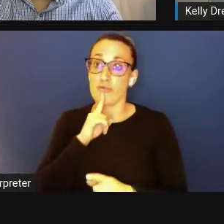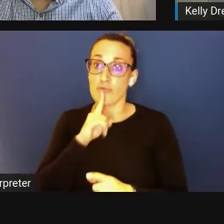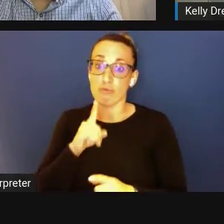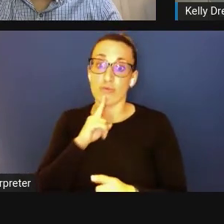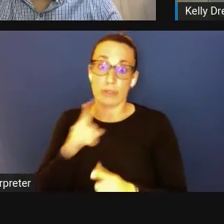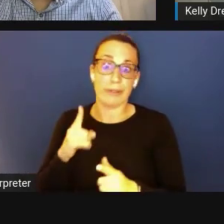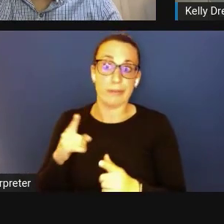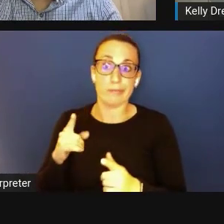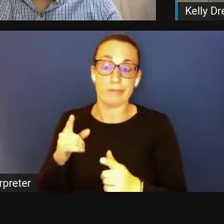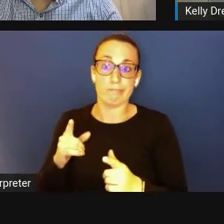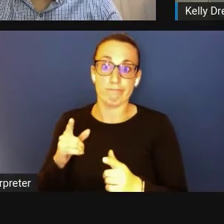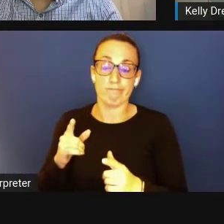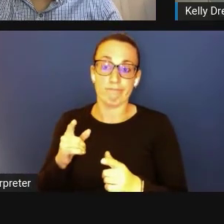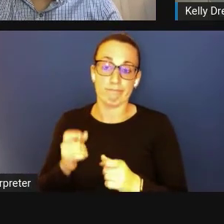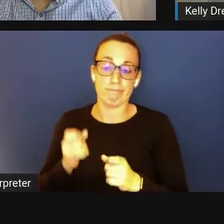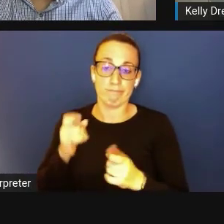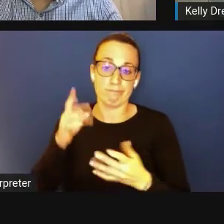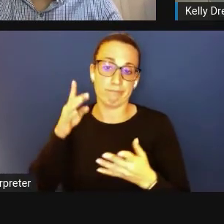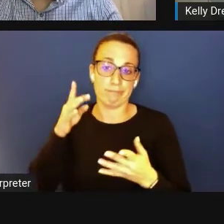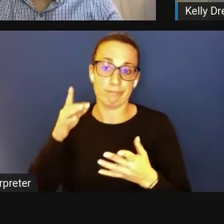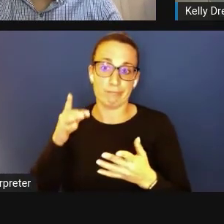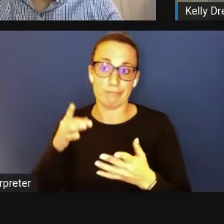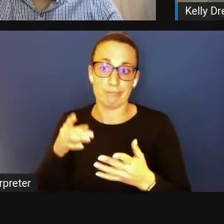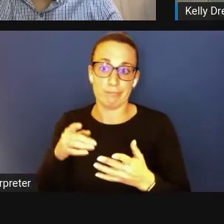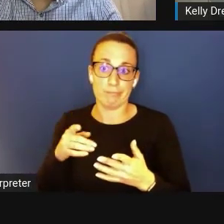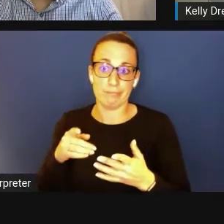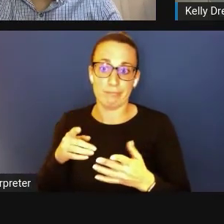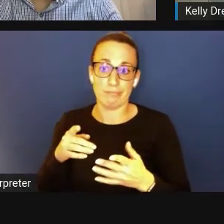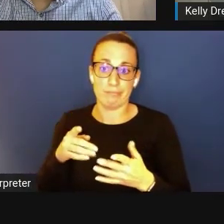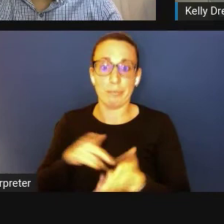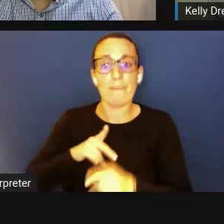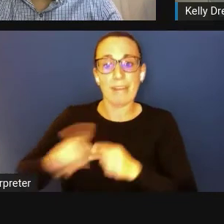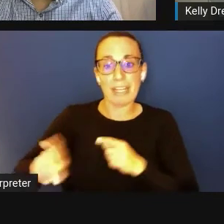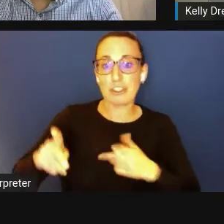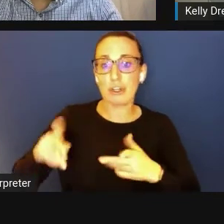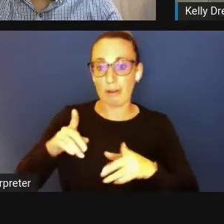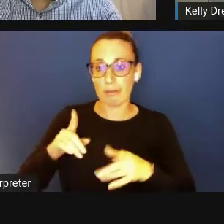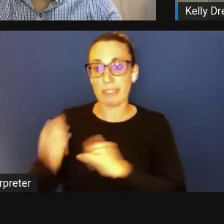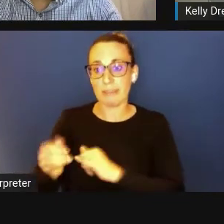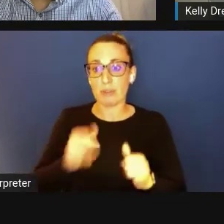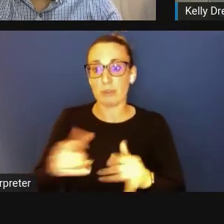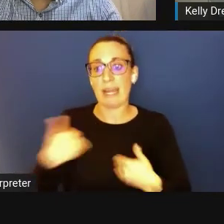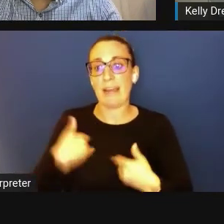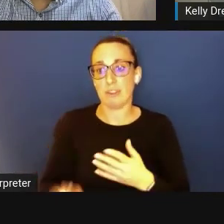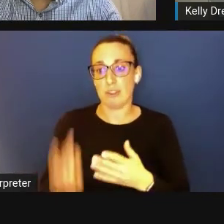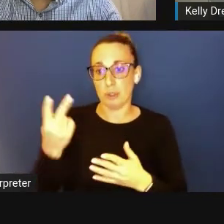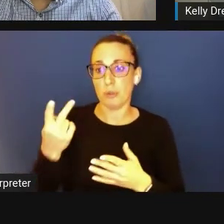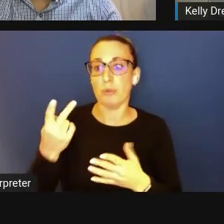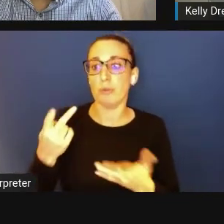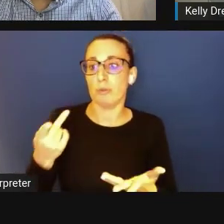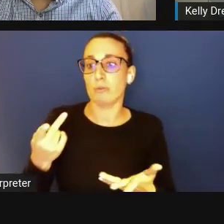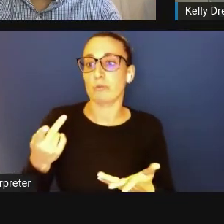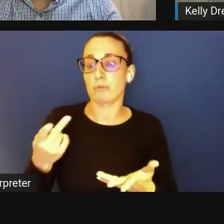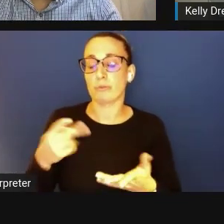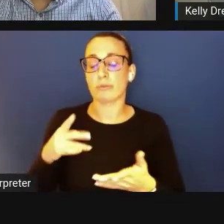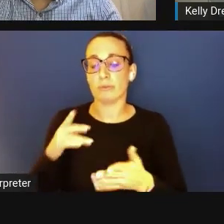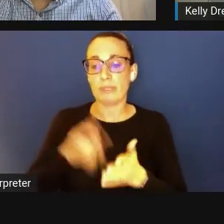For example, for our KYNETIC hub, it's led by two principal investigators, Dr. Dwoskin and Dr. Bates,